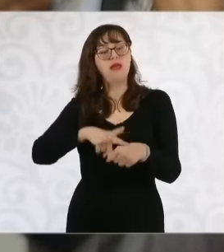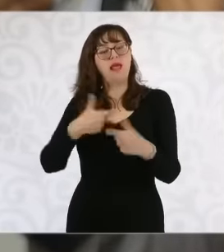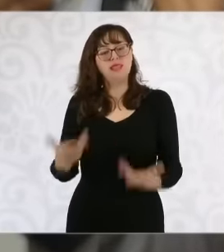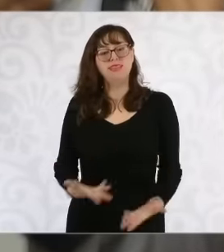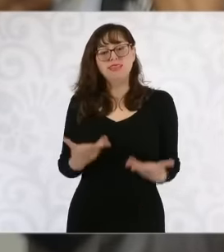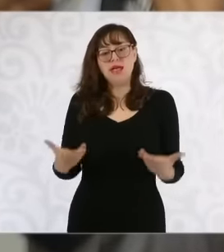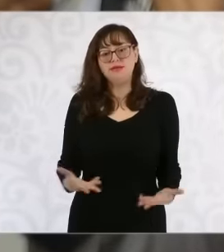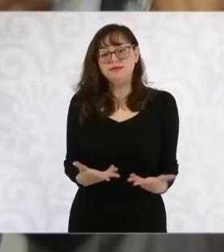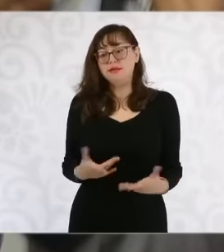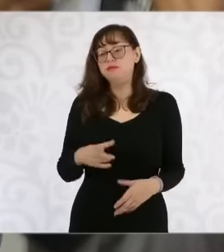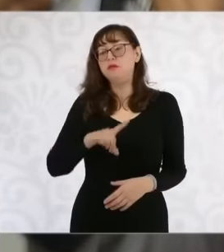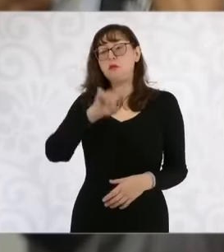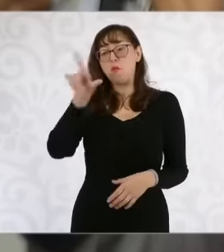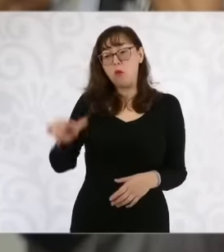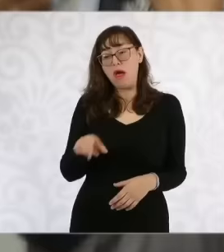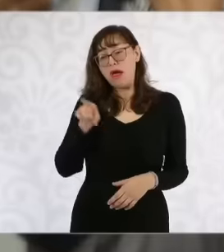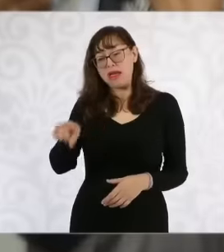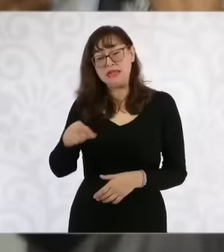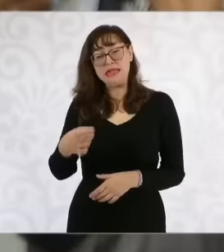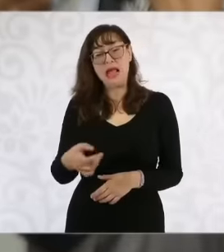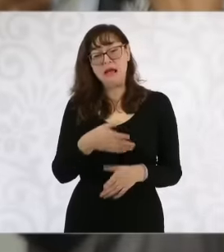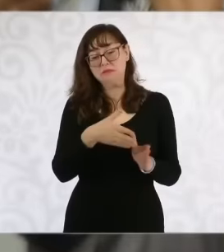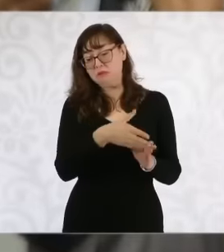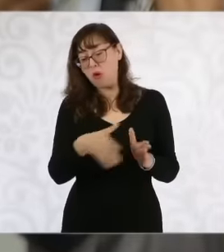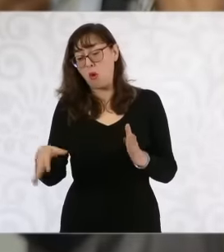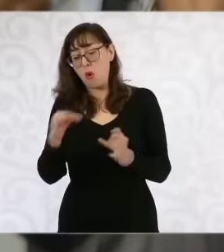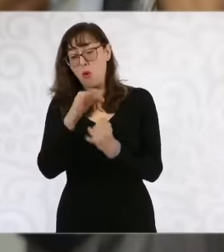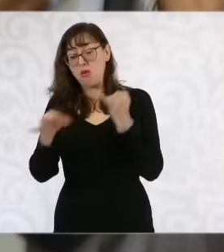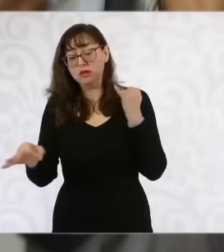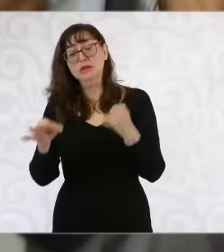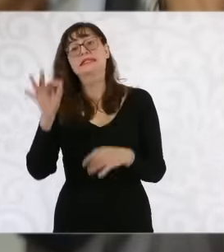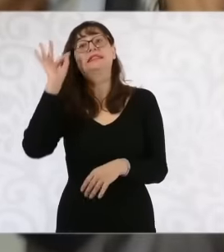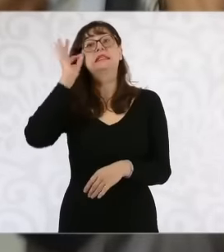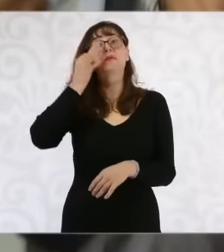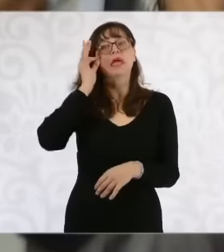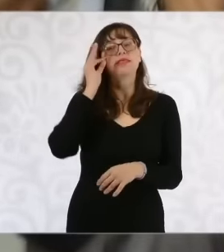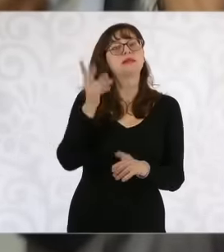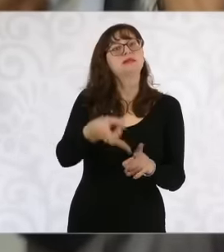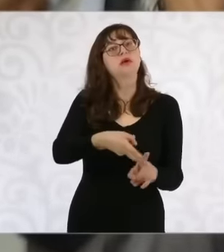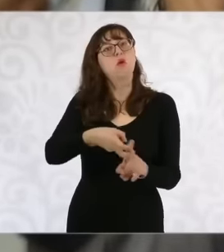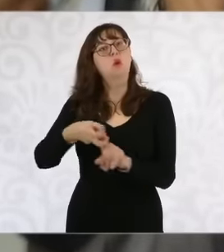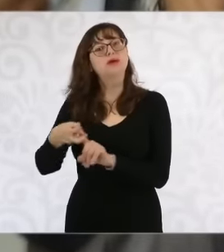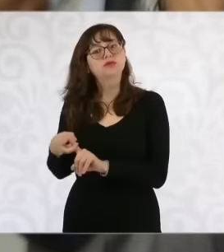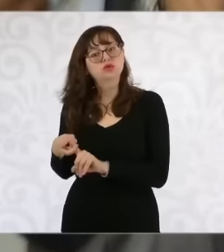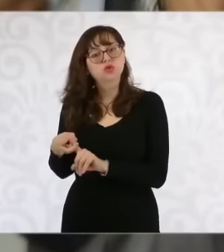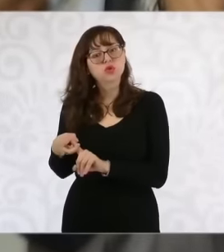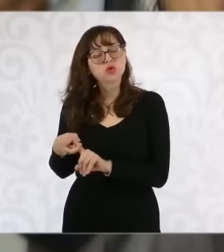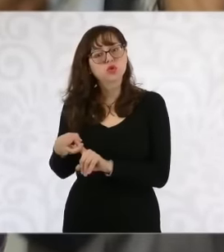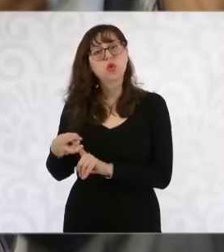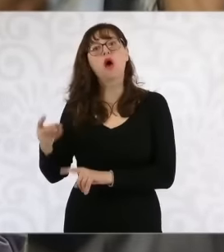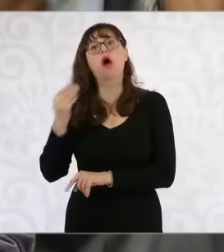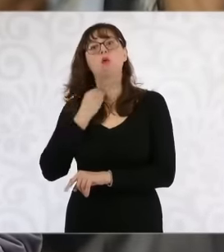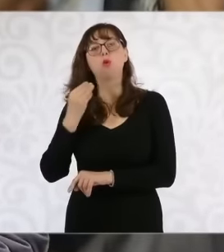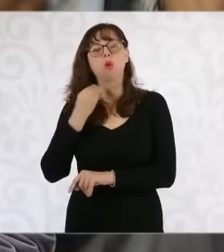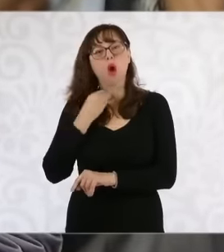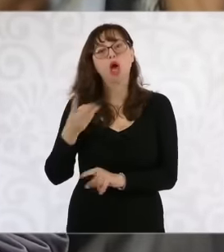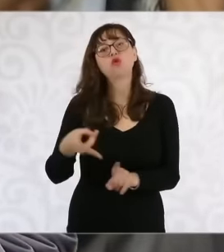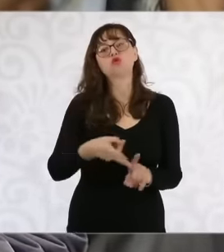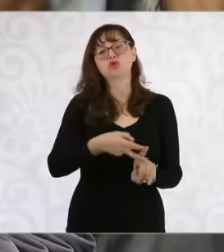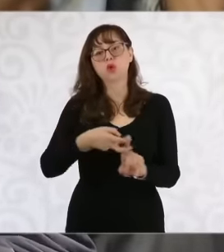very tragic life because She was kidnapped by her servants and by a lawyer who was colluded at